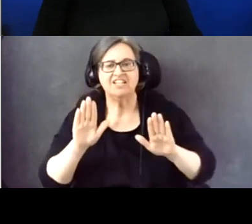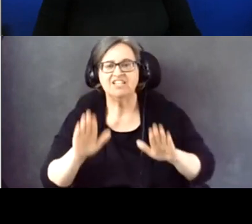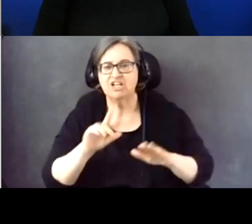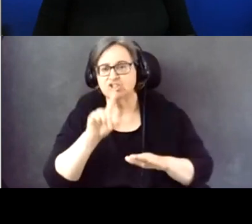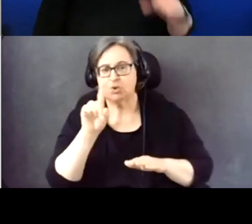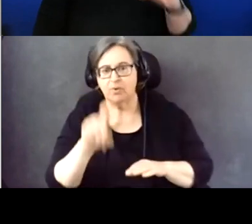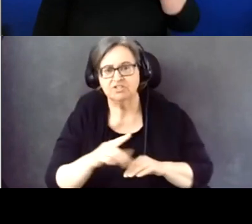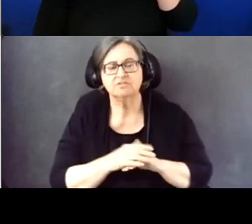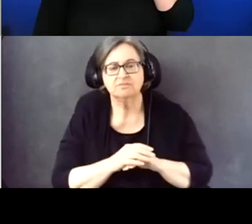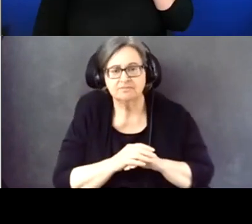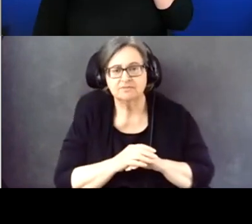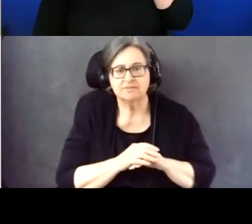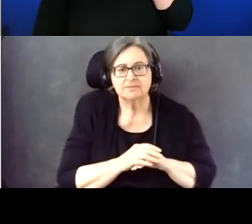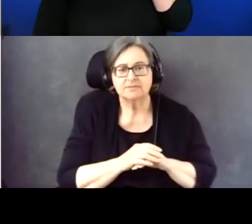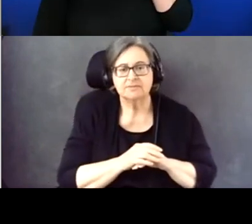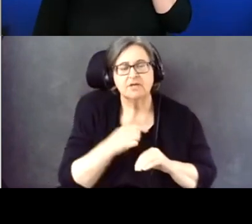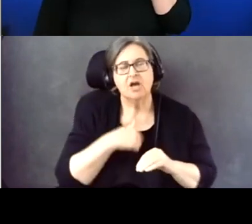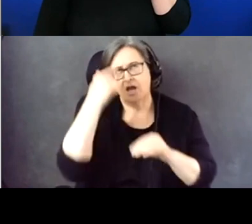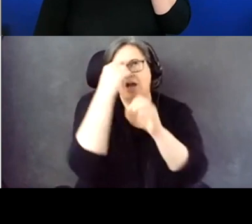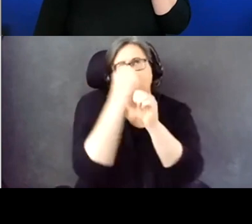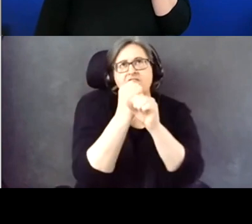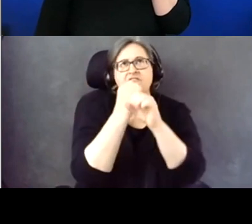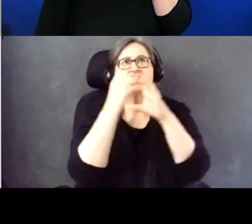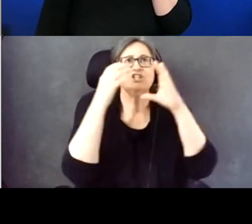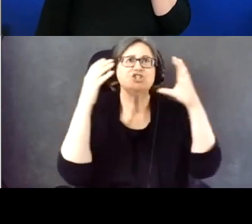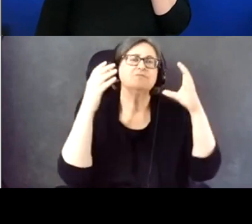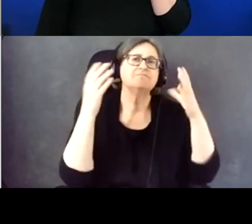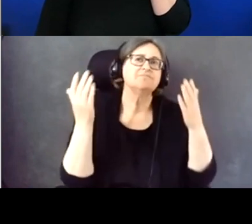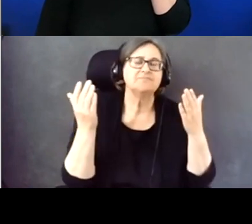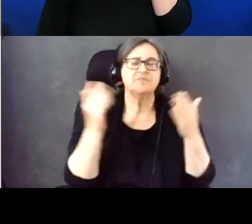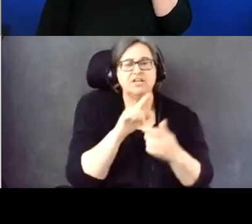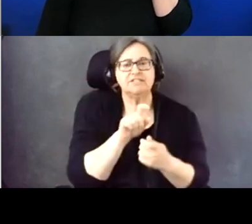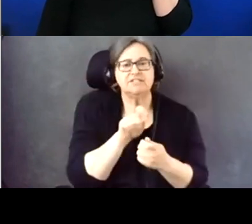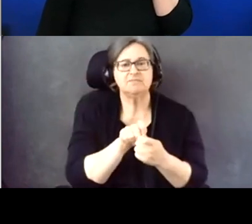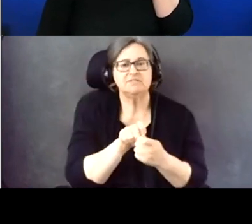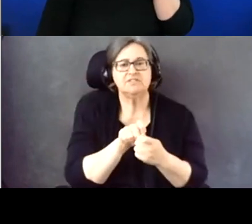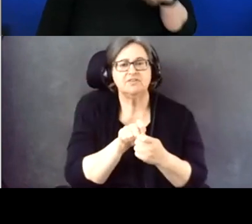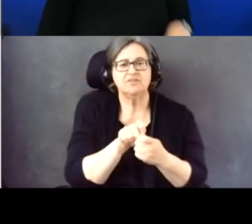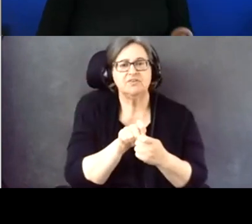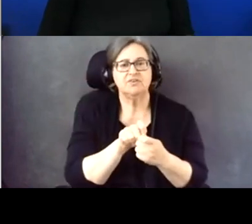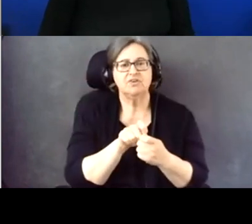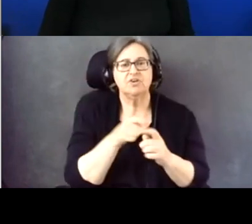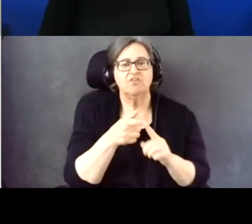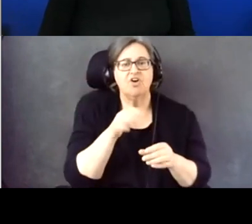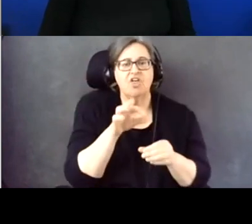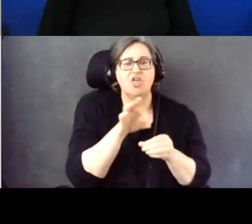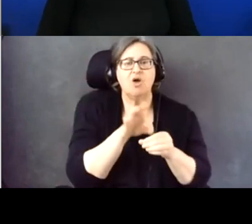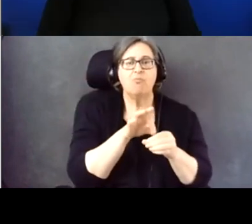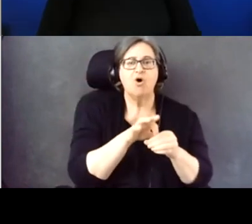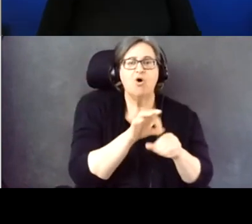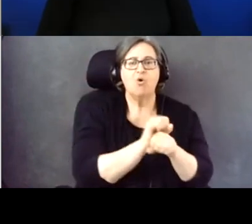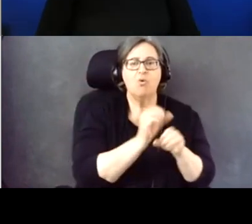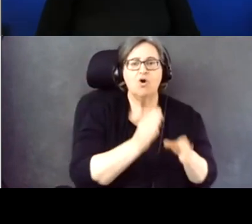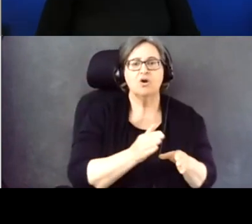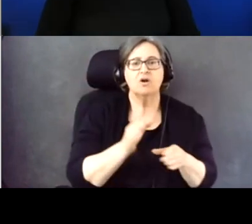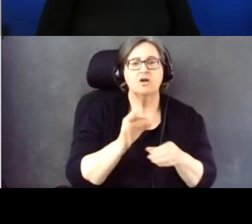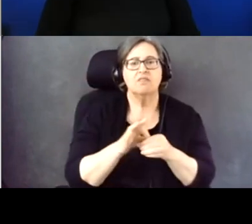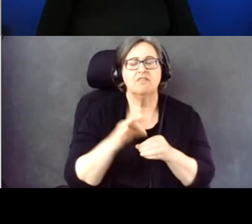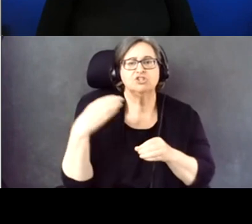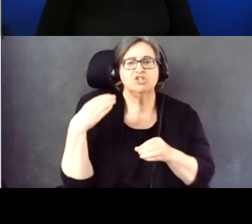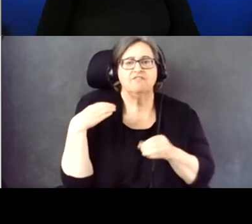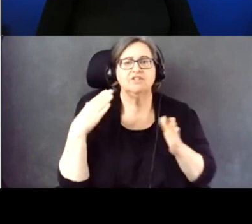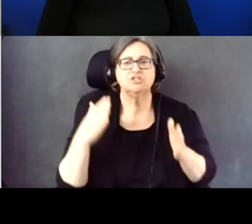And so what I would envision, specifically from poll-workers and election officials is